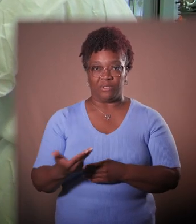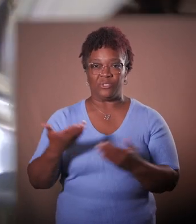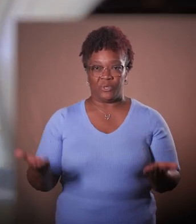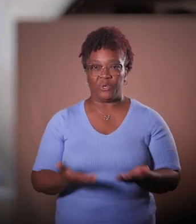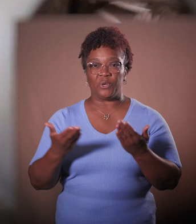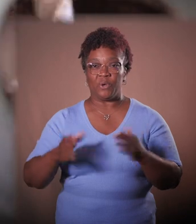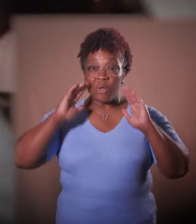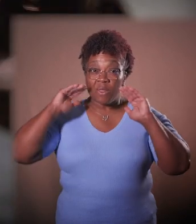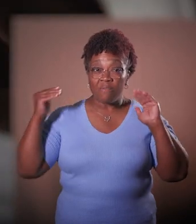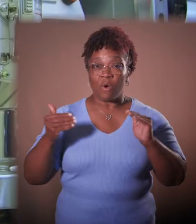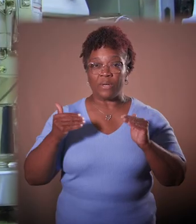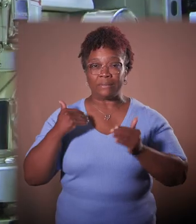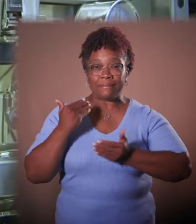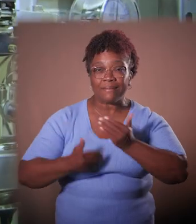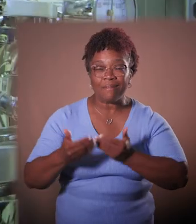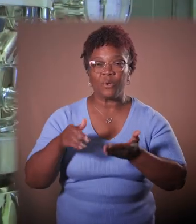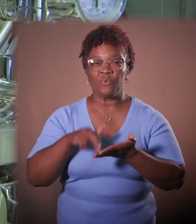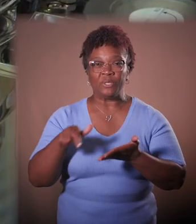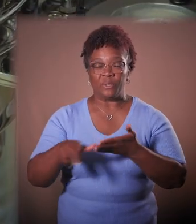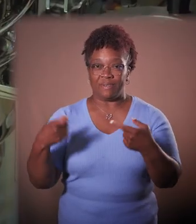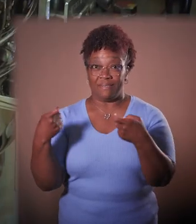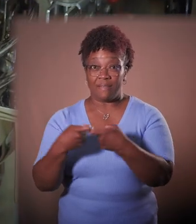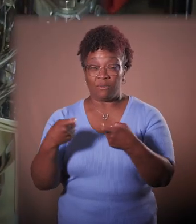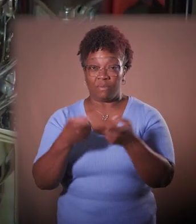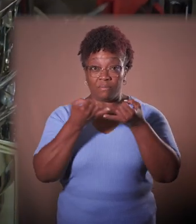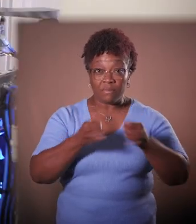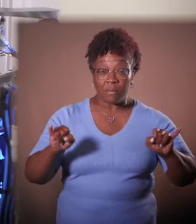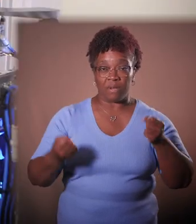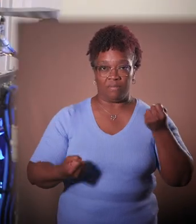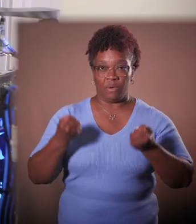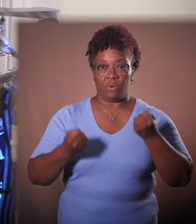which will focus on accelerating research in electric and autonomous vehicles,